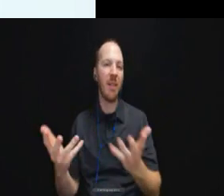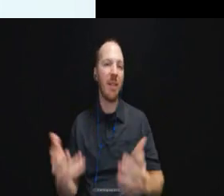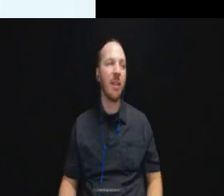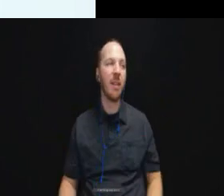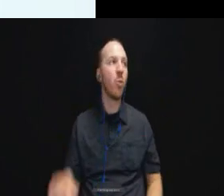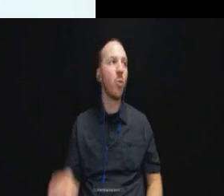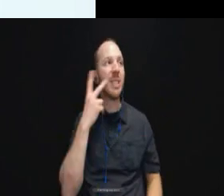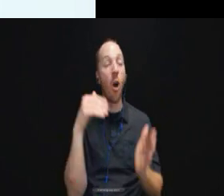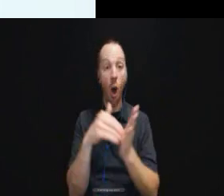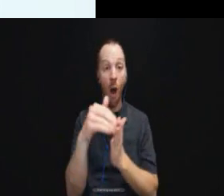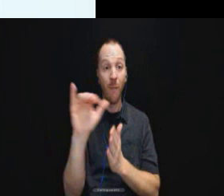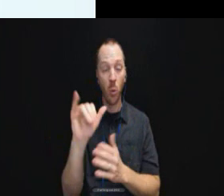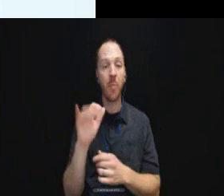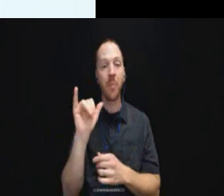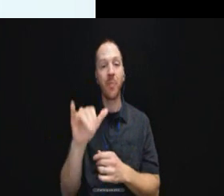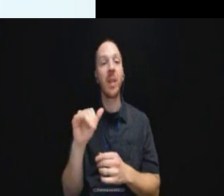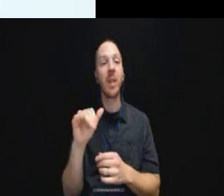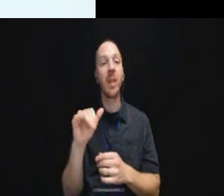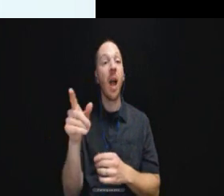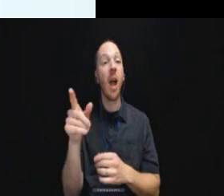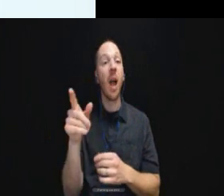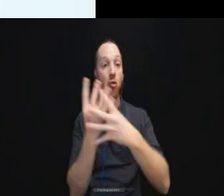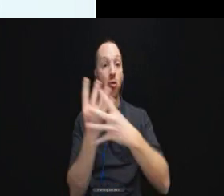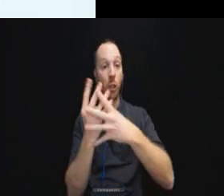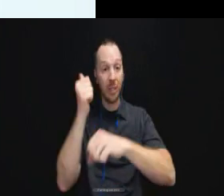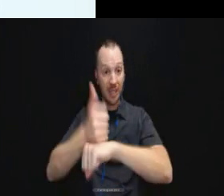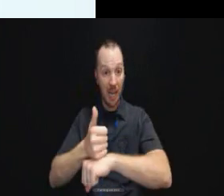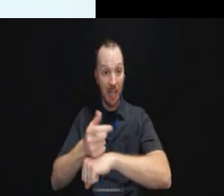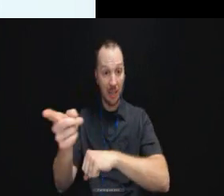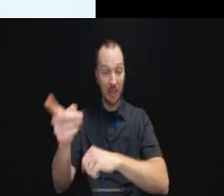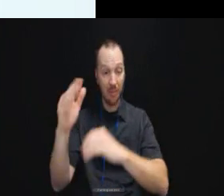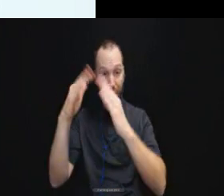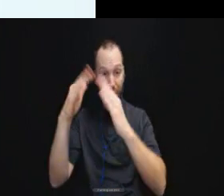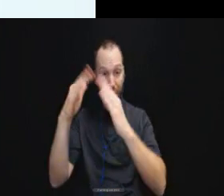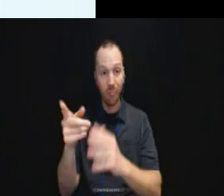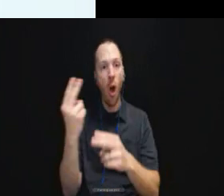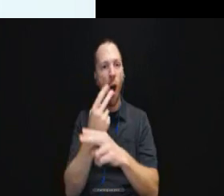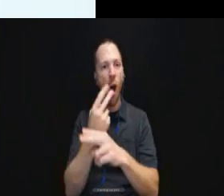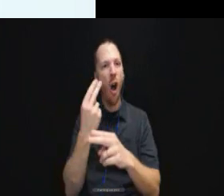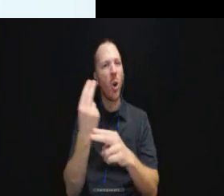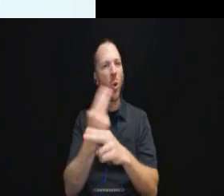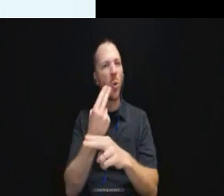Correctional settings often use the defense of safety.